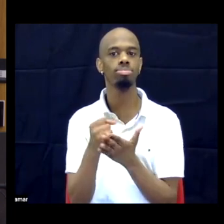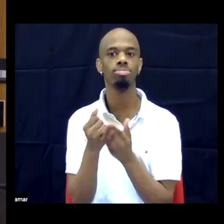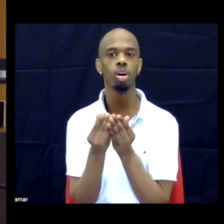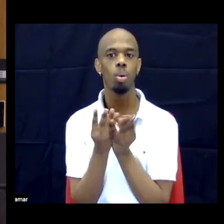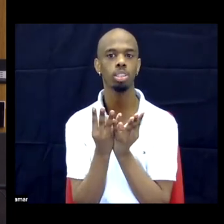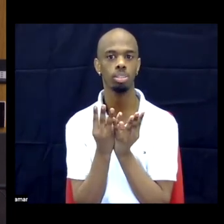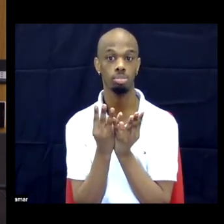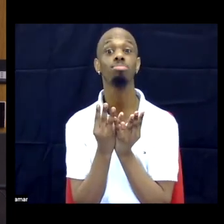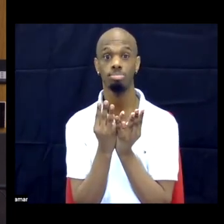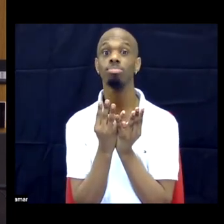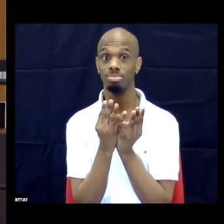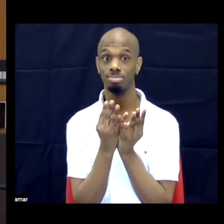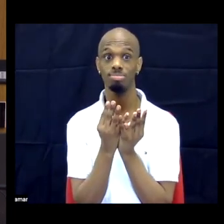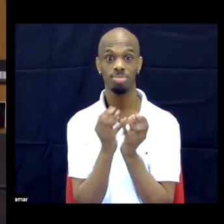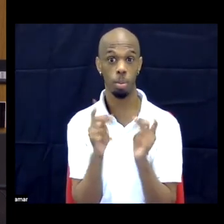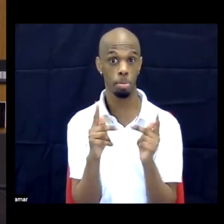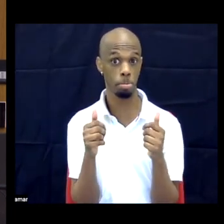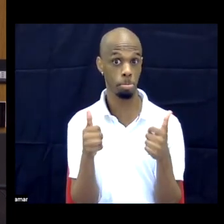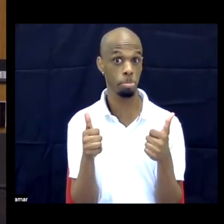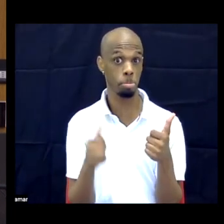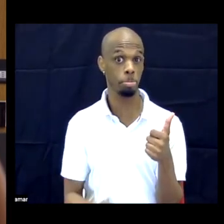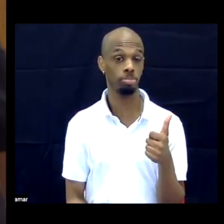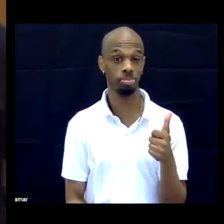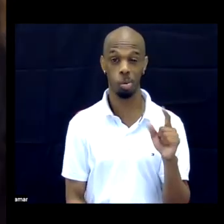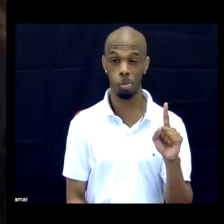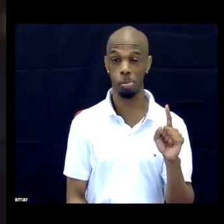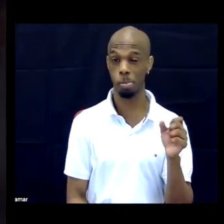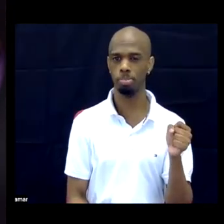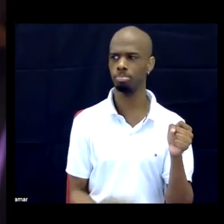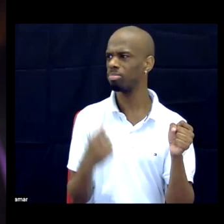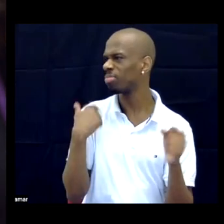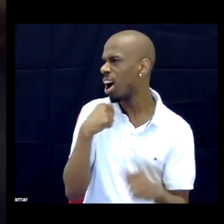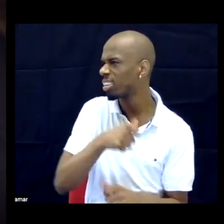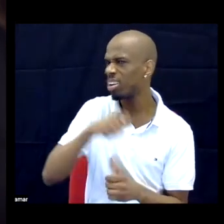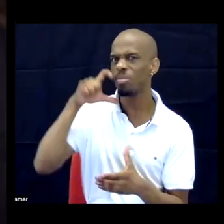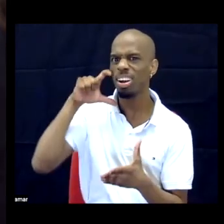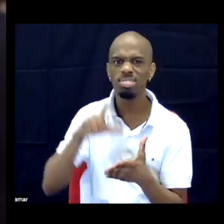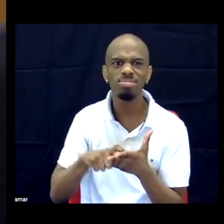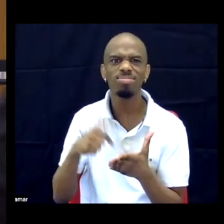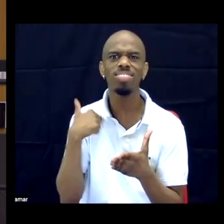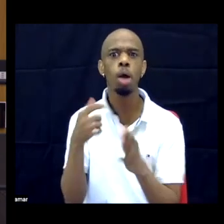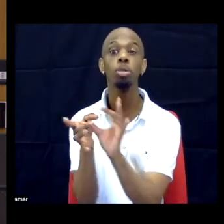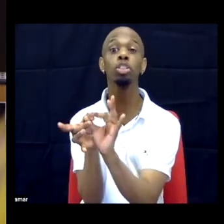I didn't realize I was curating too!